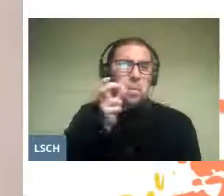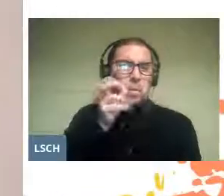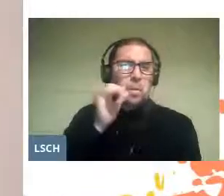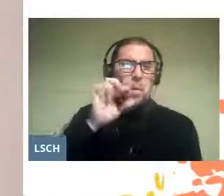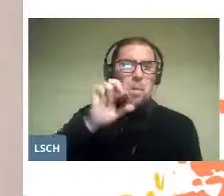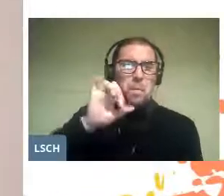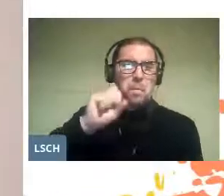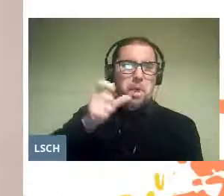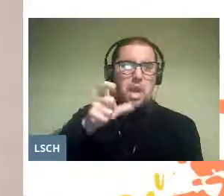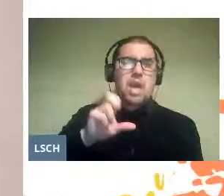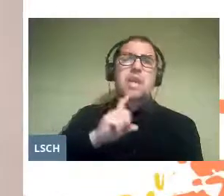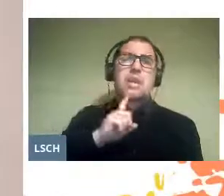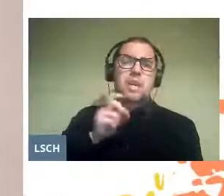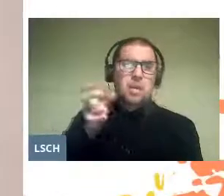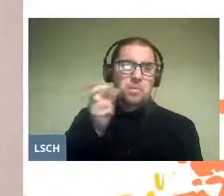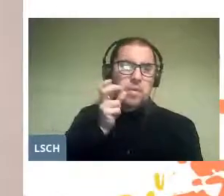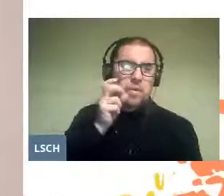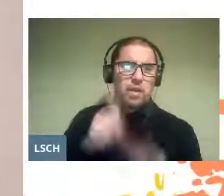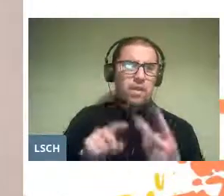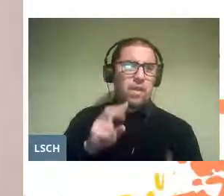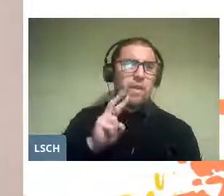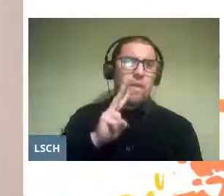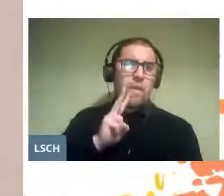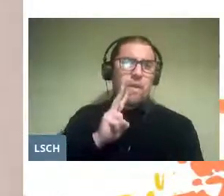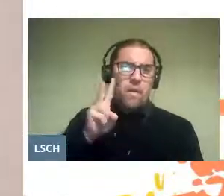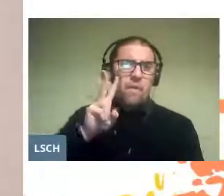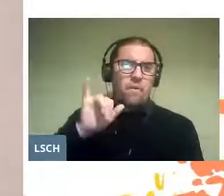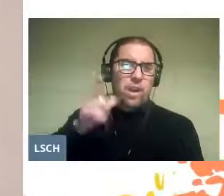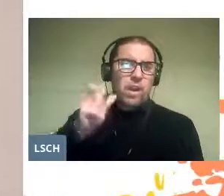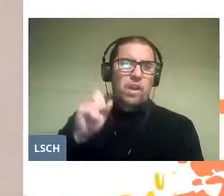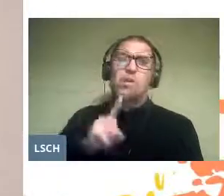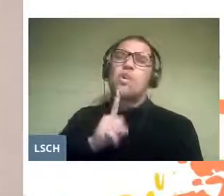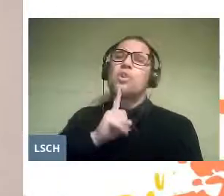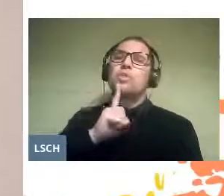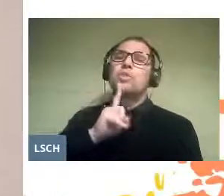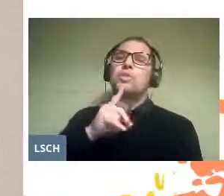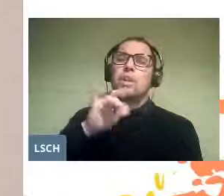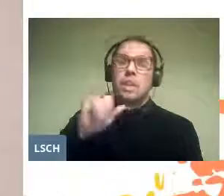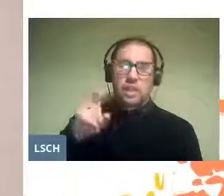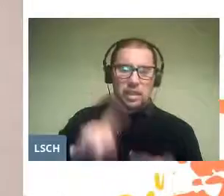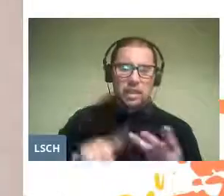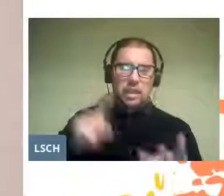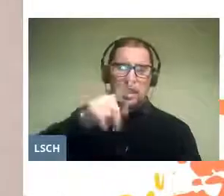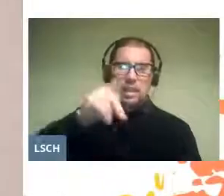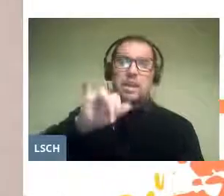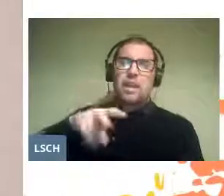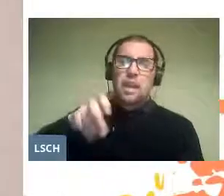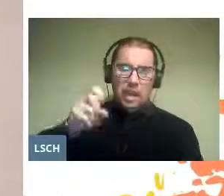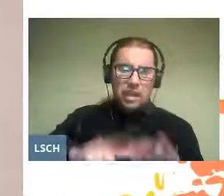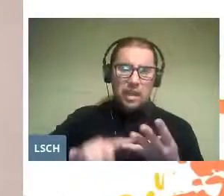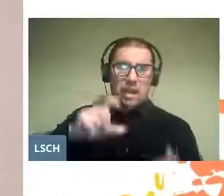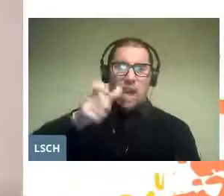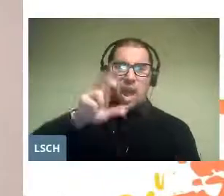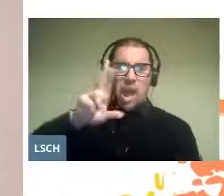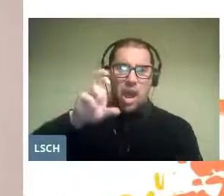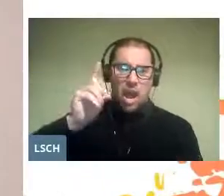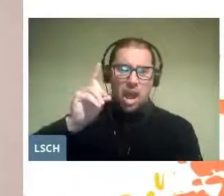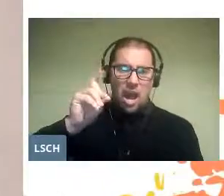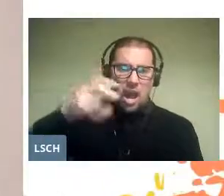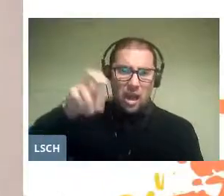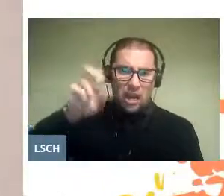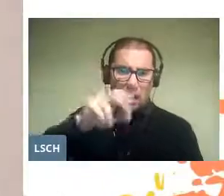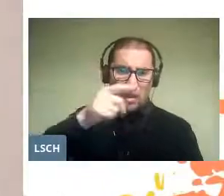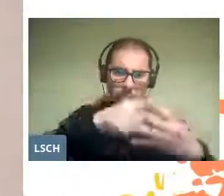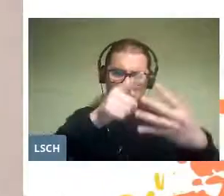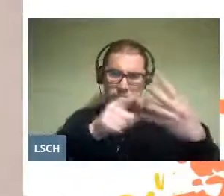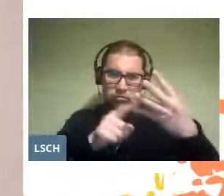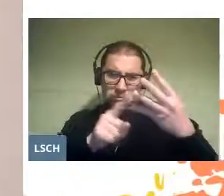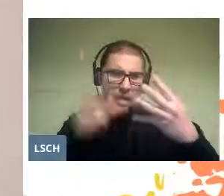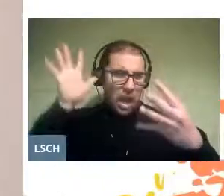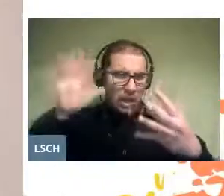Lev S. Vygotski, Frederic Skinner, Howard Gardner, and many others, until today,